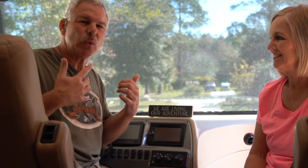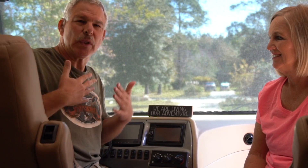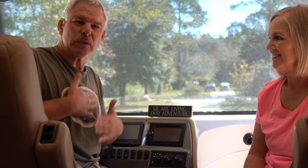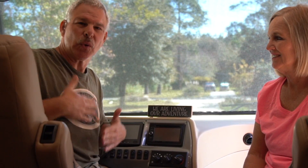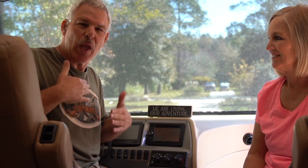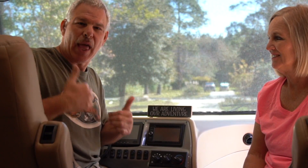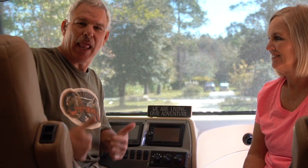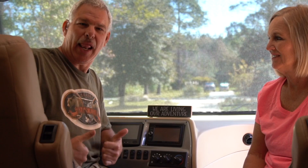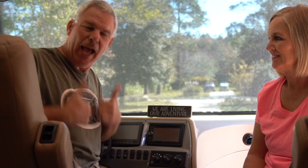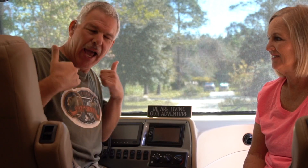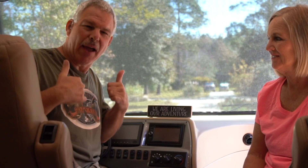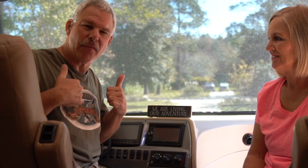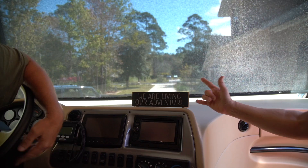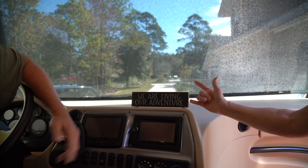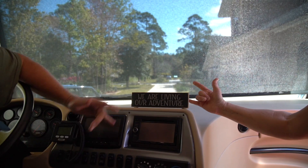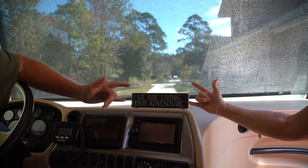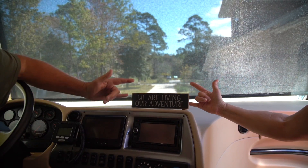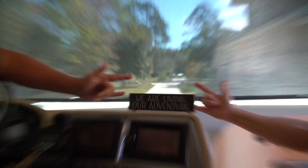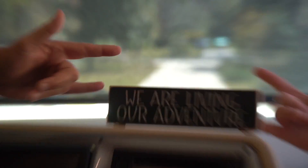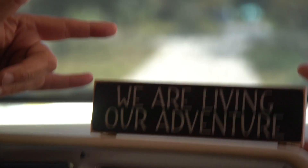We want to enjoy life.